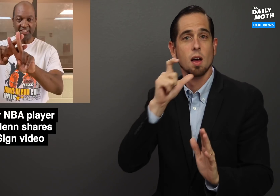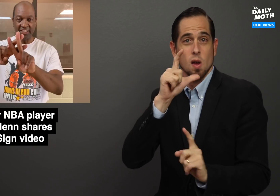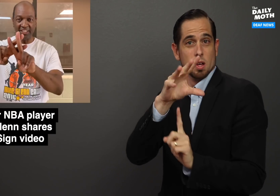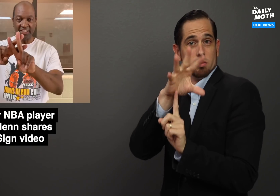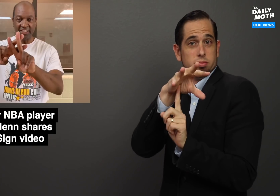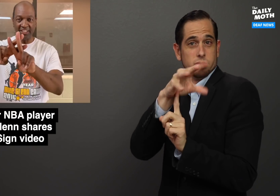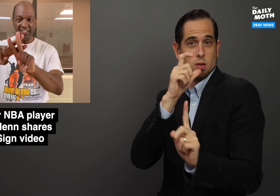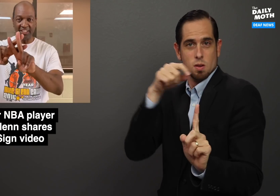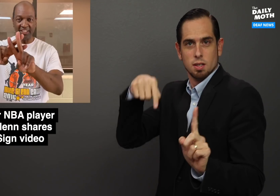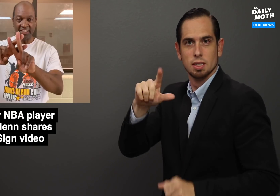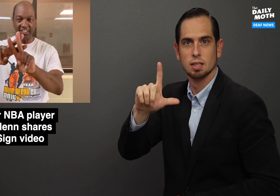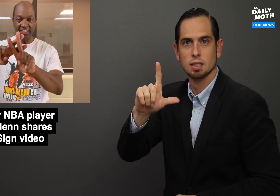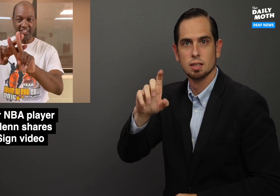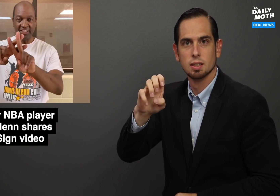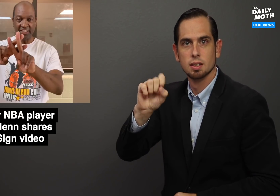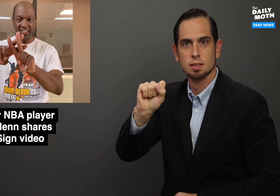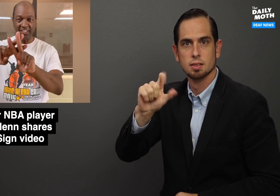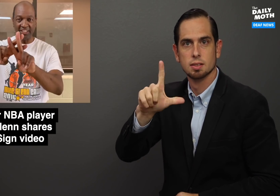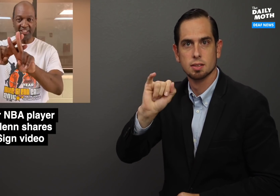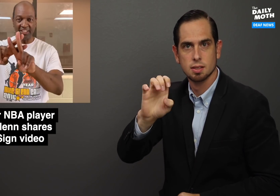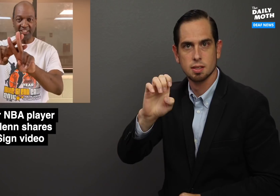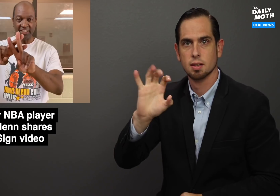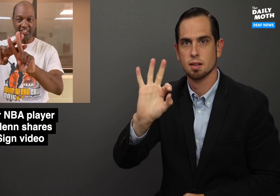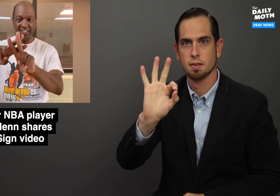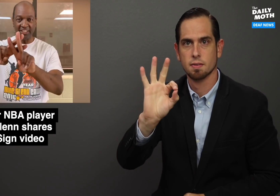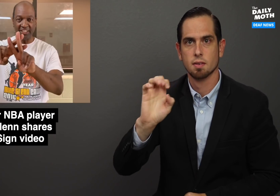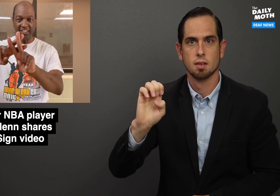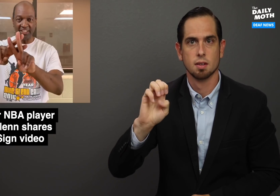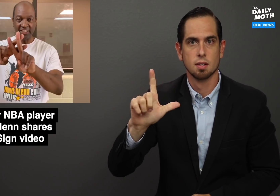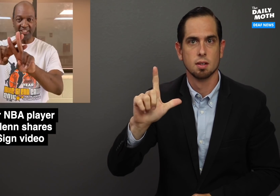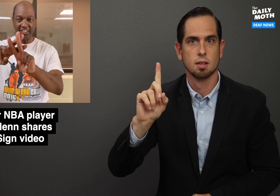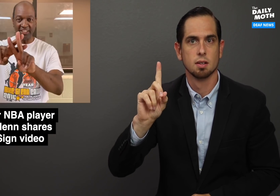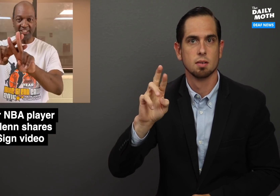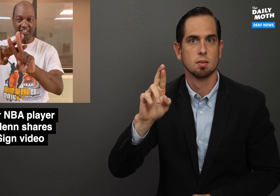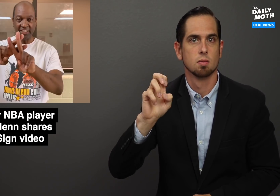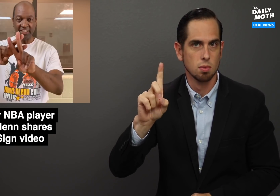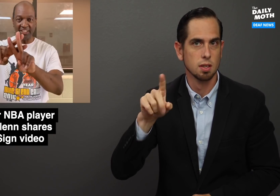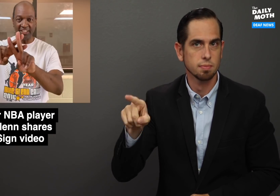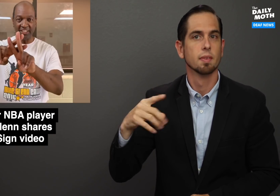It was filmed by Leslie F. Eldred,